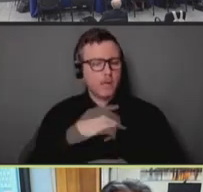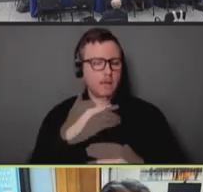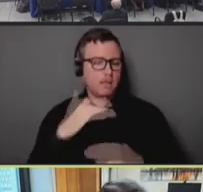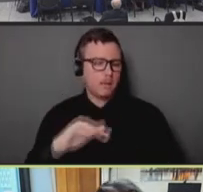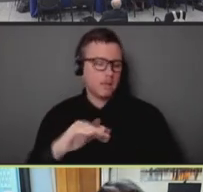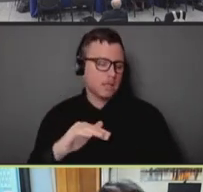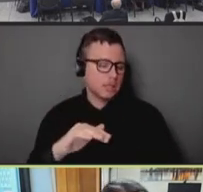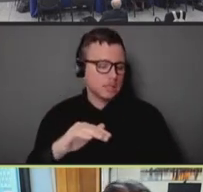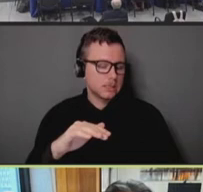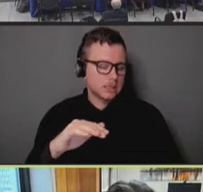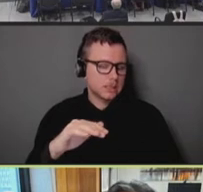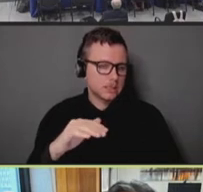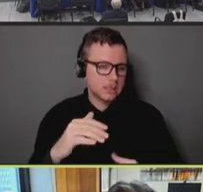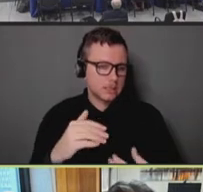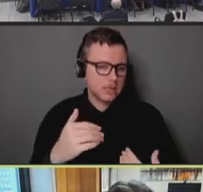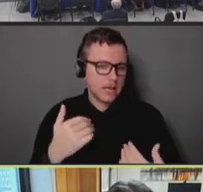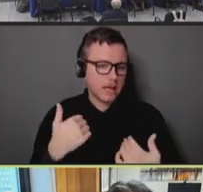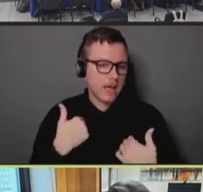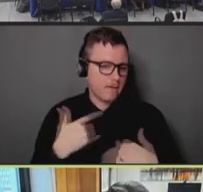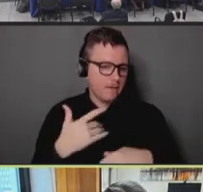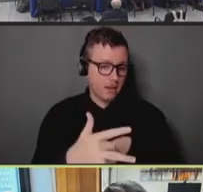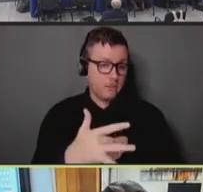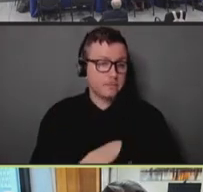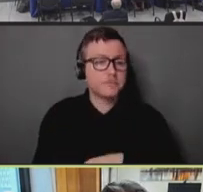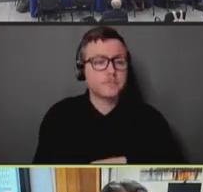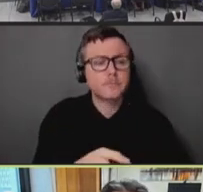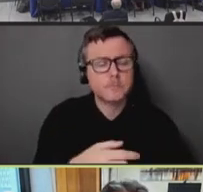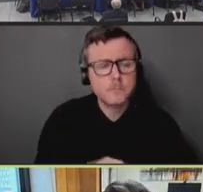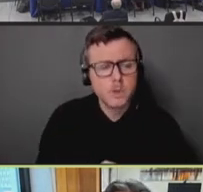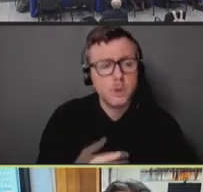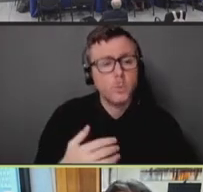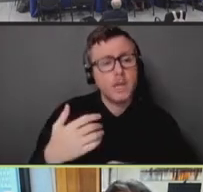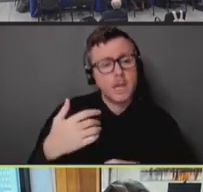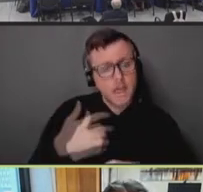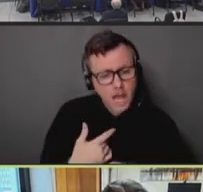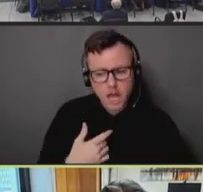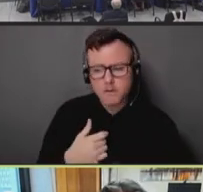In terms of our community partnerships, we leveraged long standing relationships with